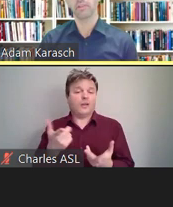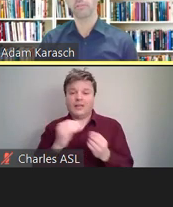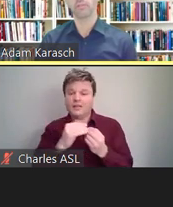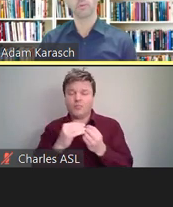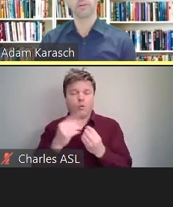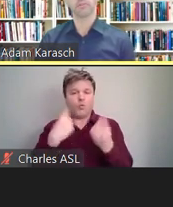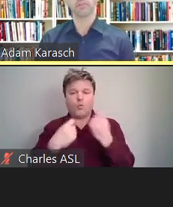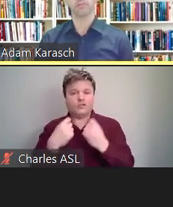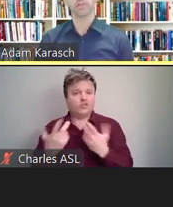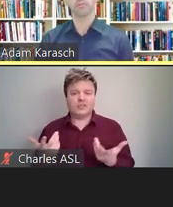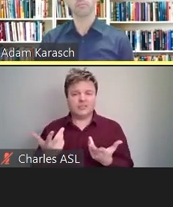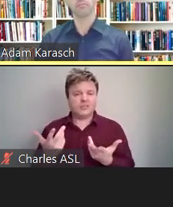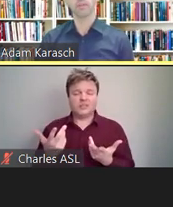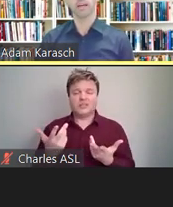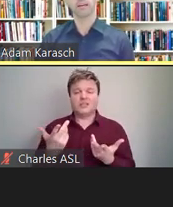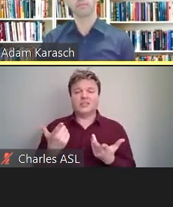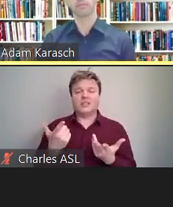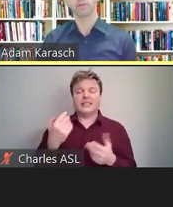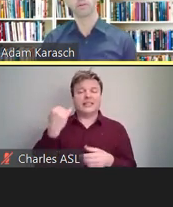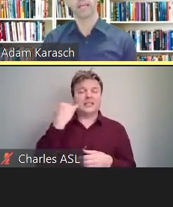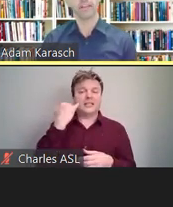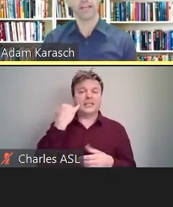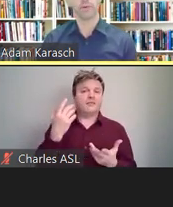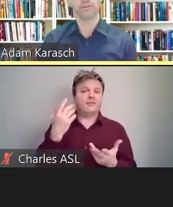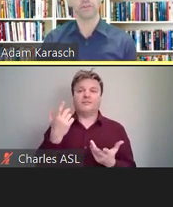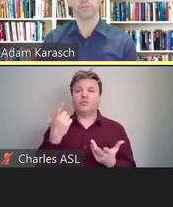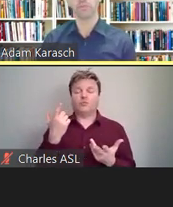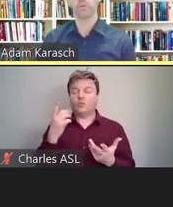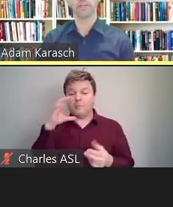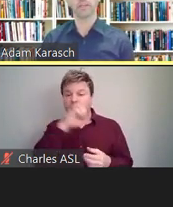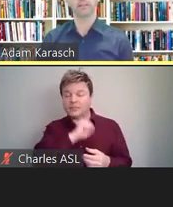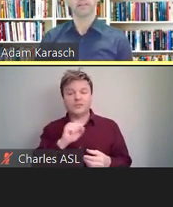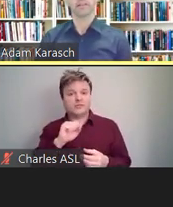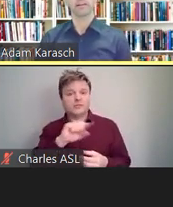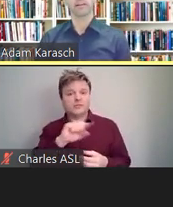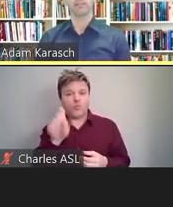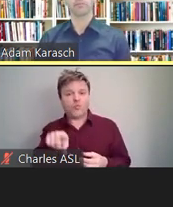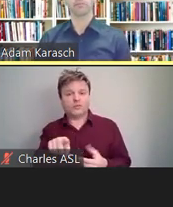If, for whatever reason, we don't catch that question